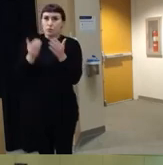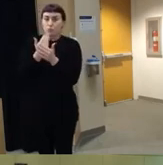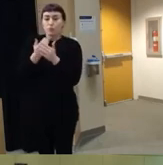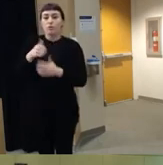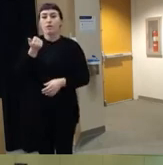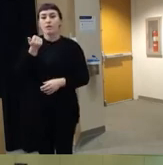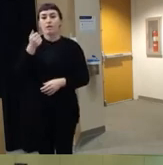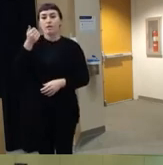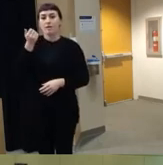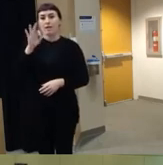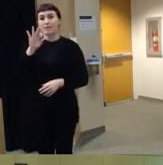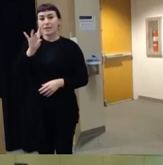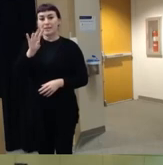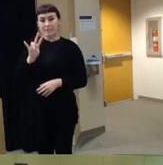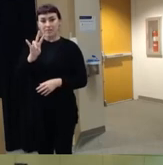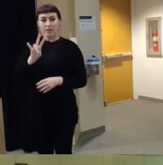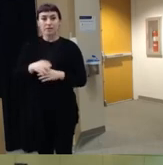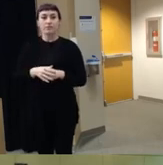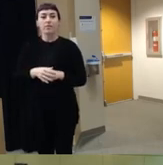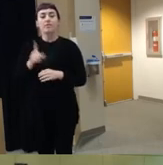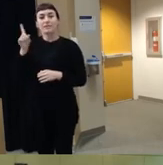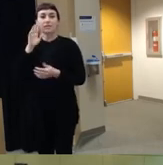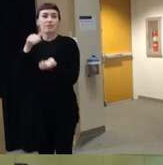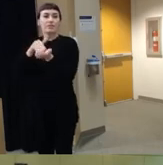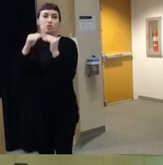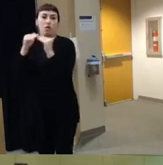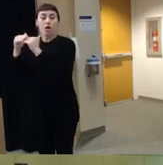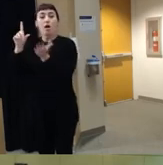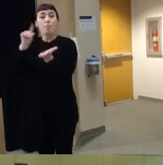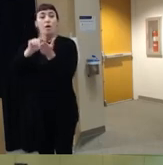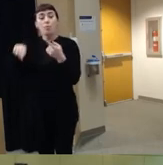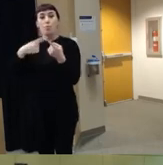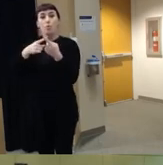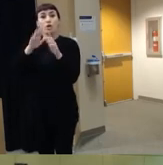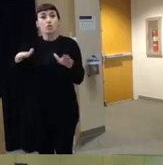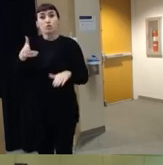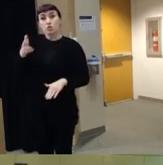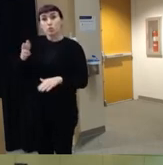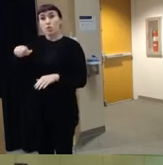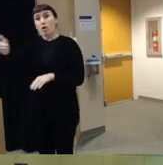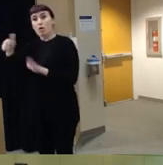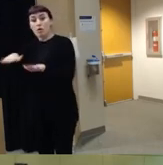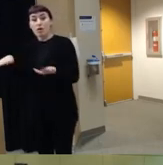is a physician um and colleague um published when children shoot children 88 unintended deaths in